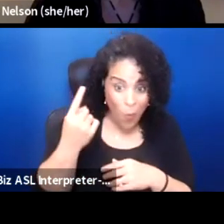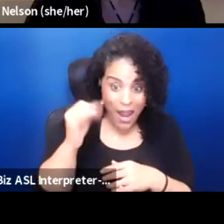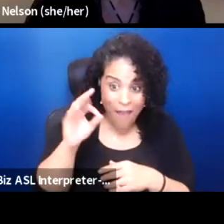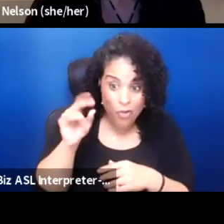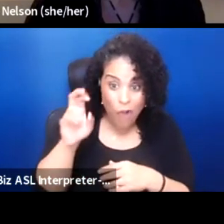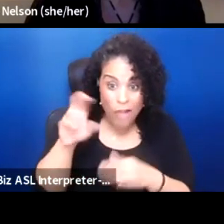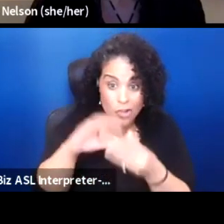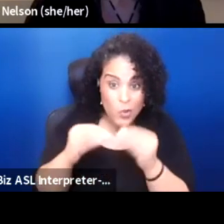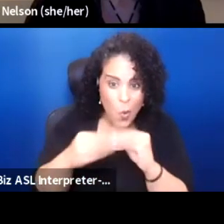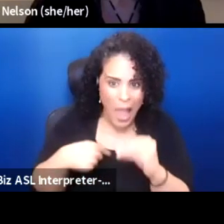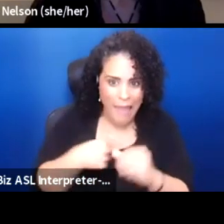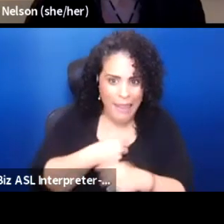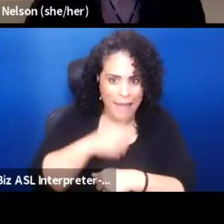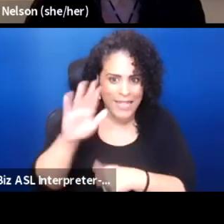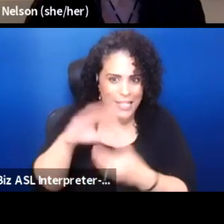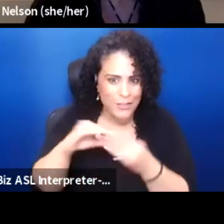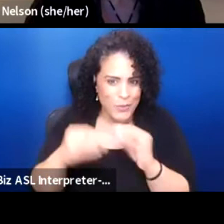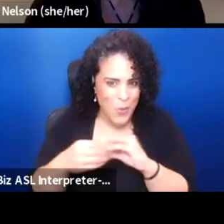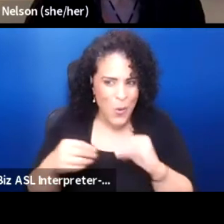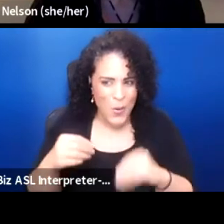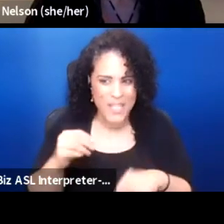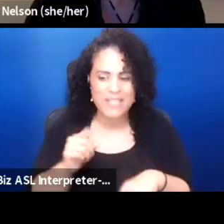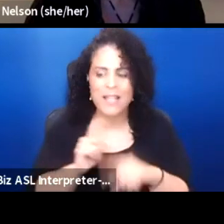I love his stories, but you know, yeah.